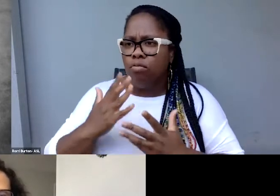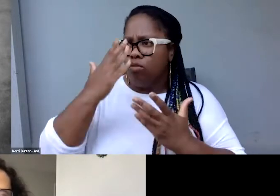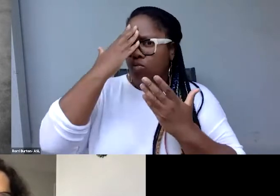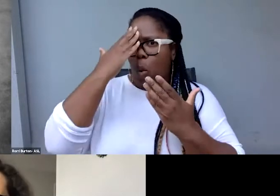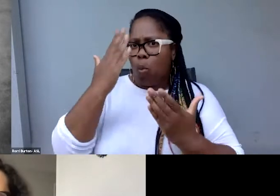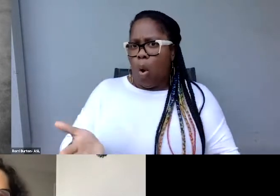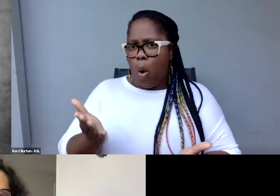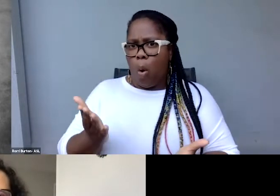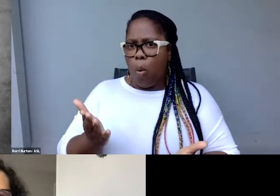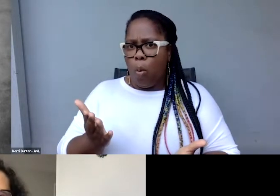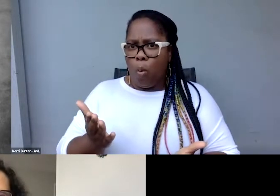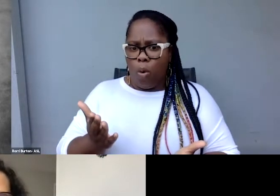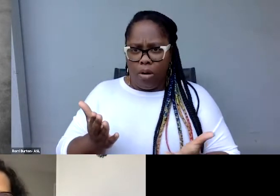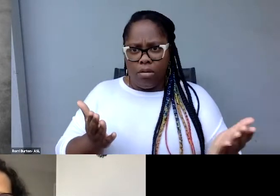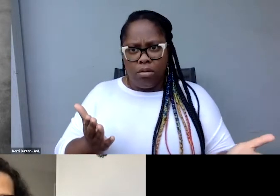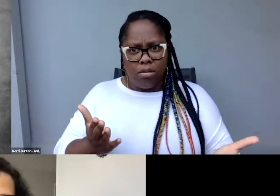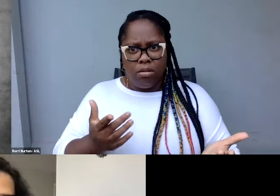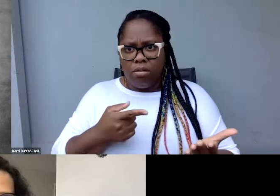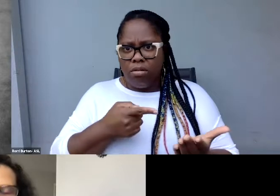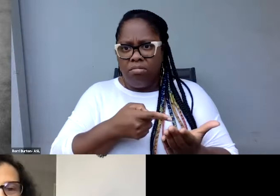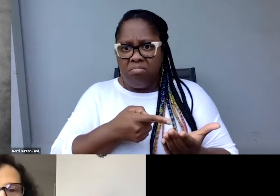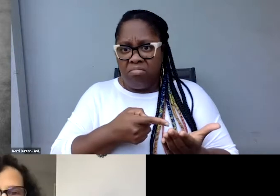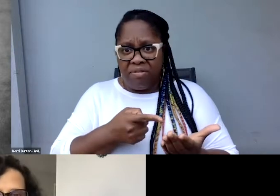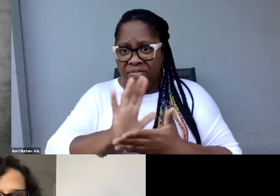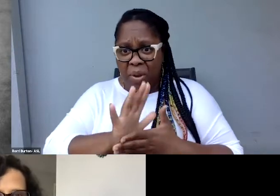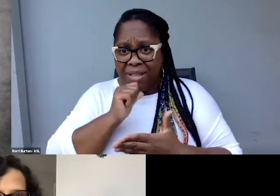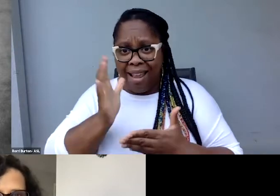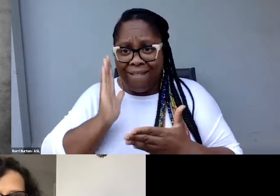is incomplete until they've added some access to it. Whatever the access is.